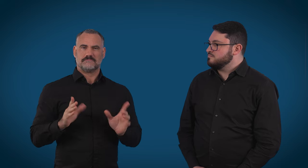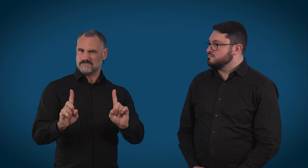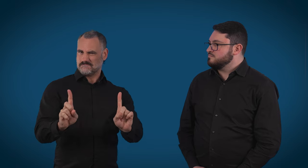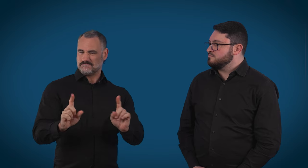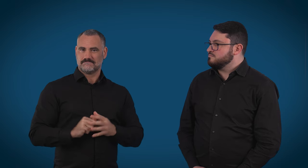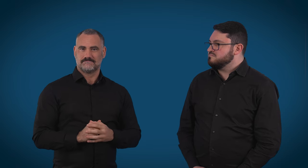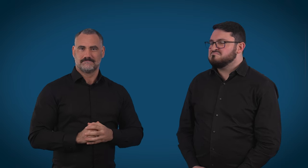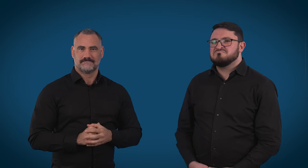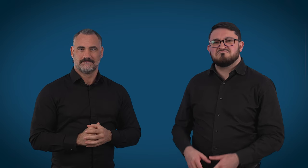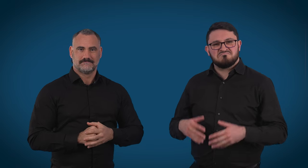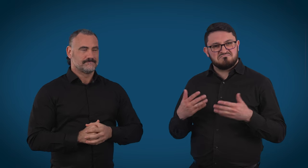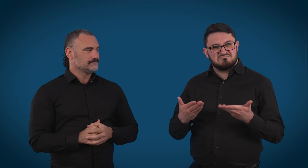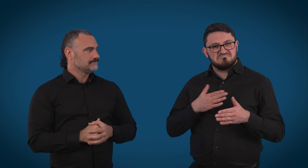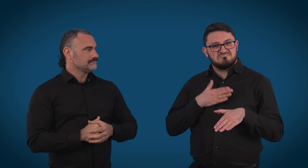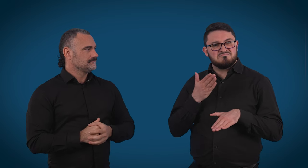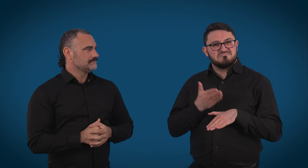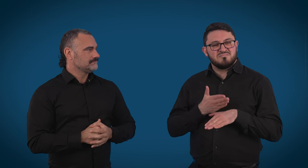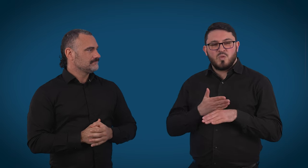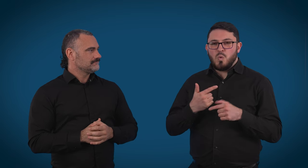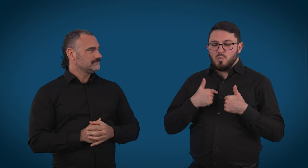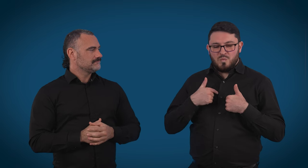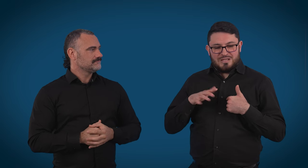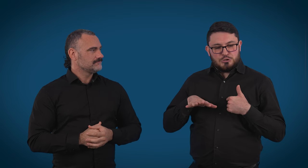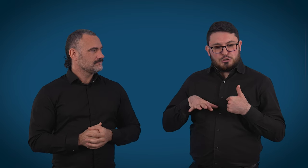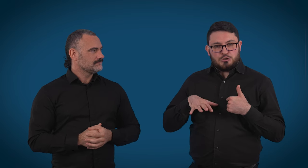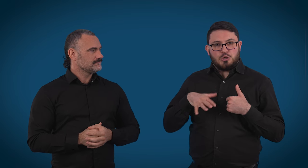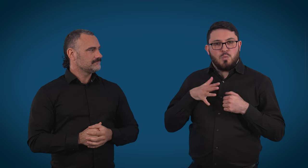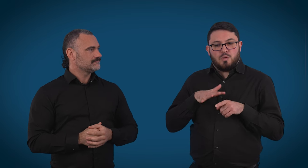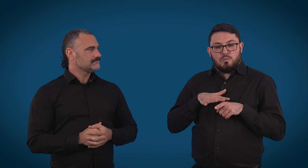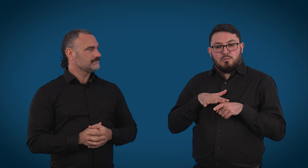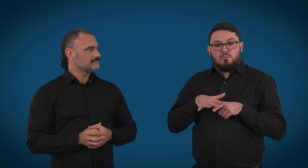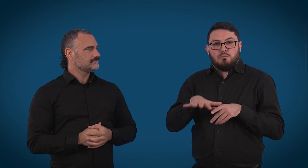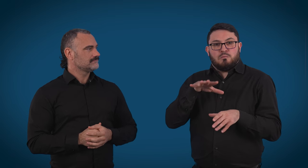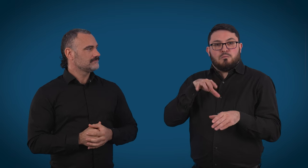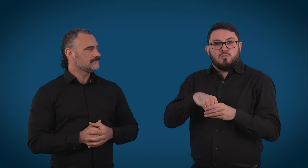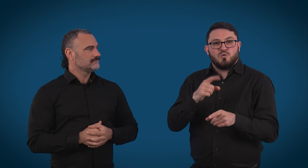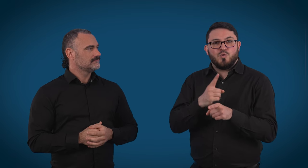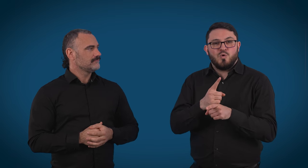I mean, as a relay officer, we really do not want to sort of get involved,